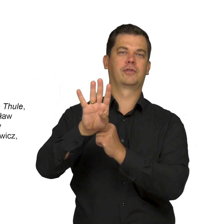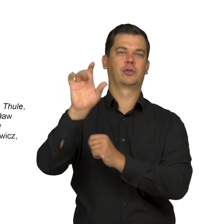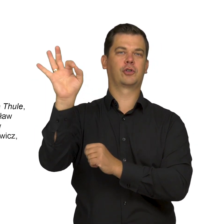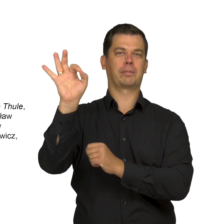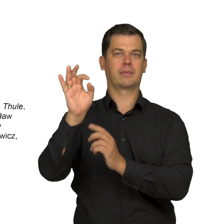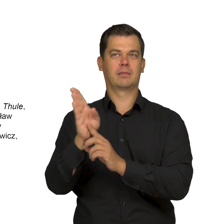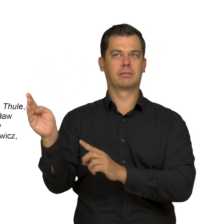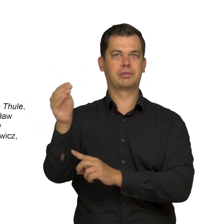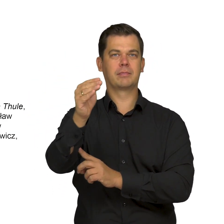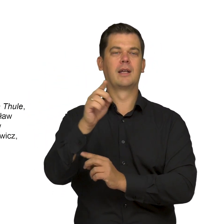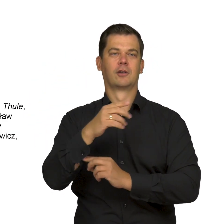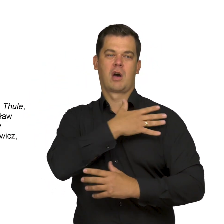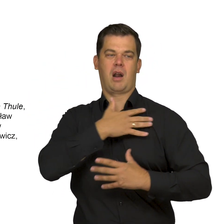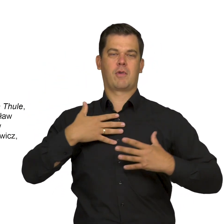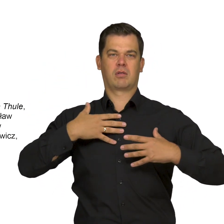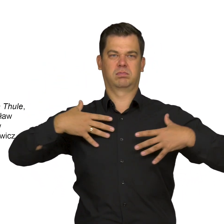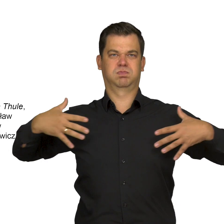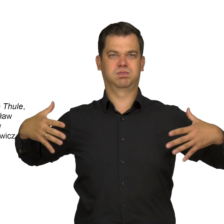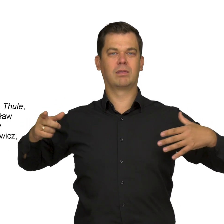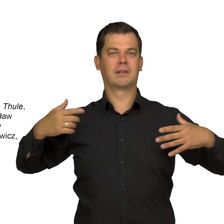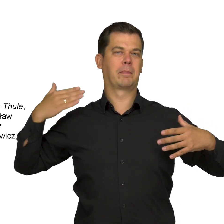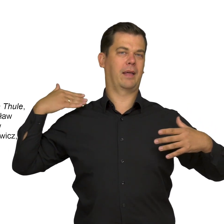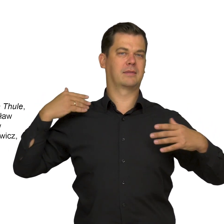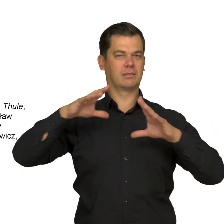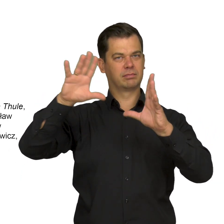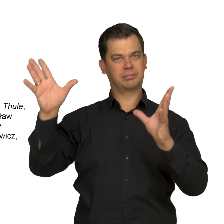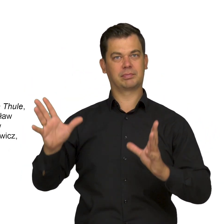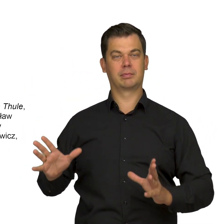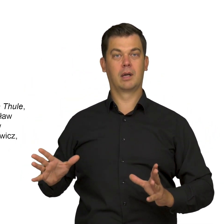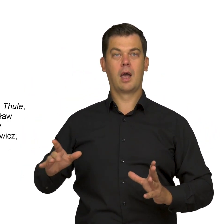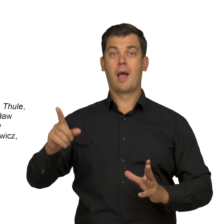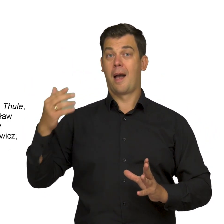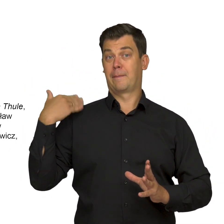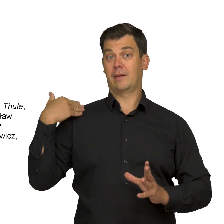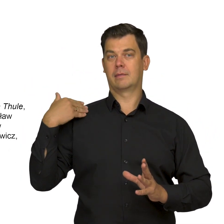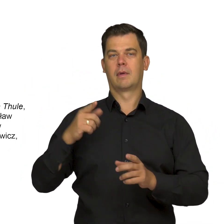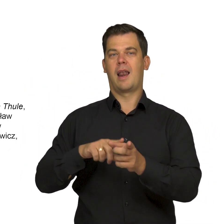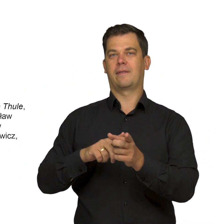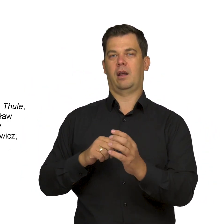that bends at a right angle to join the broad shoulders and back. We see the creature’s left arm against the man’s back.